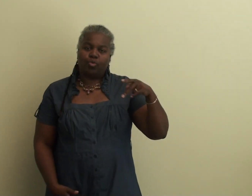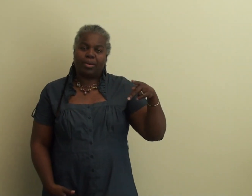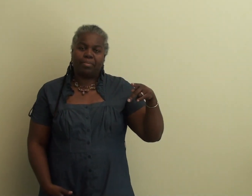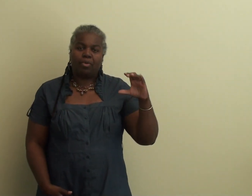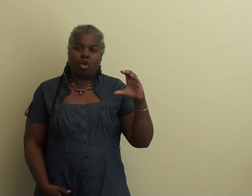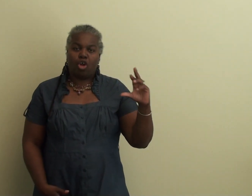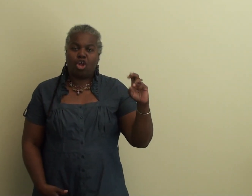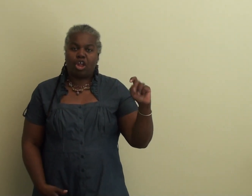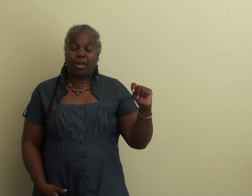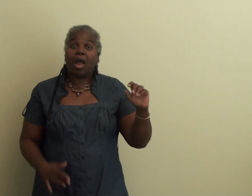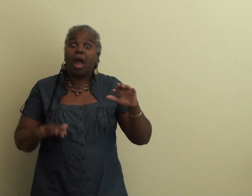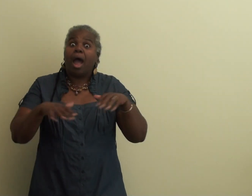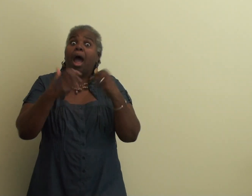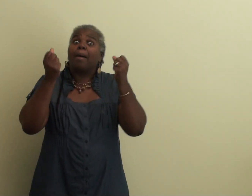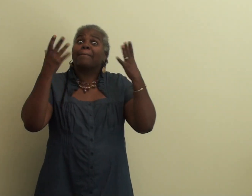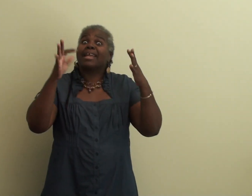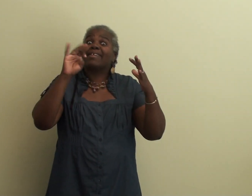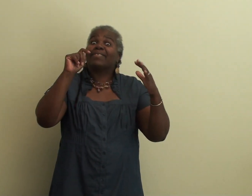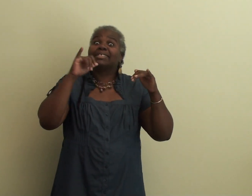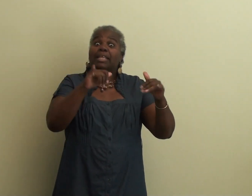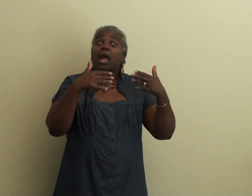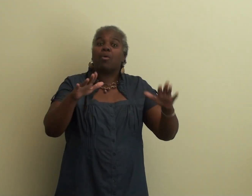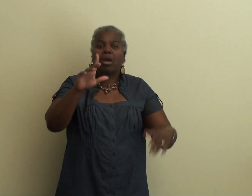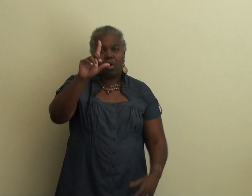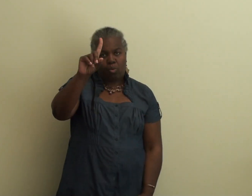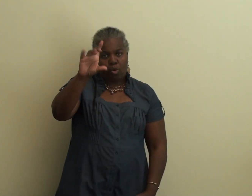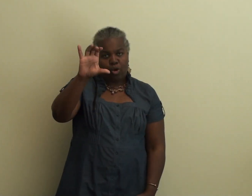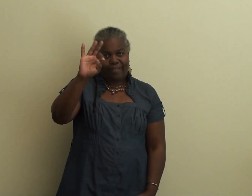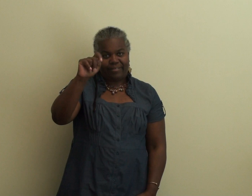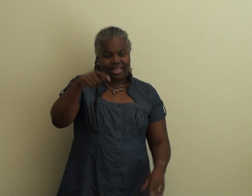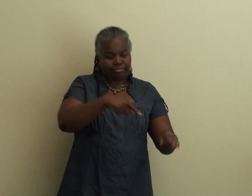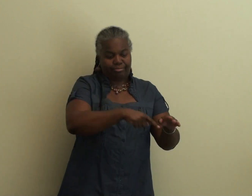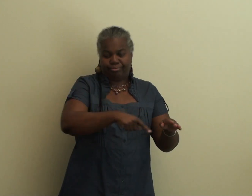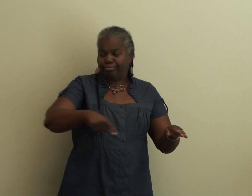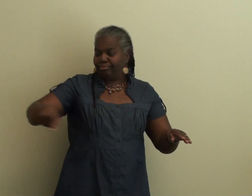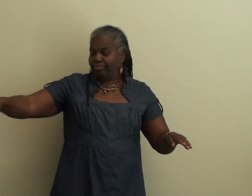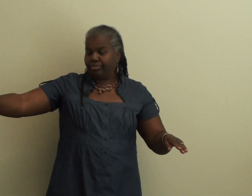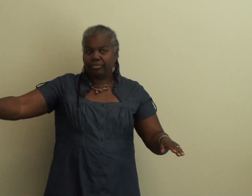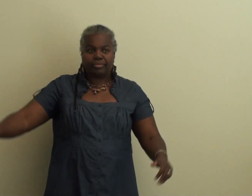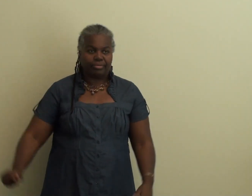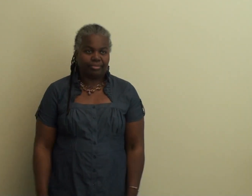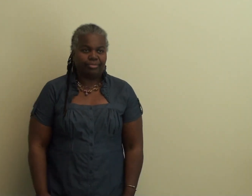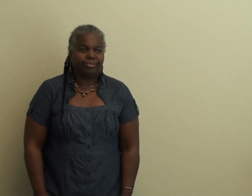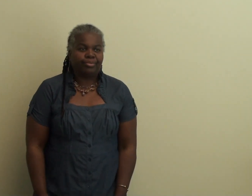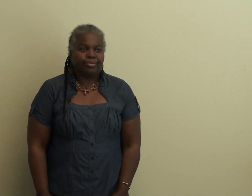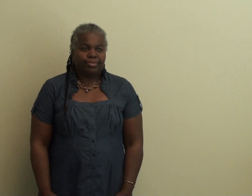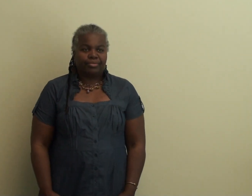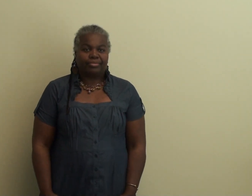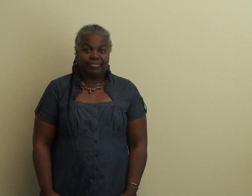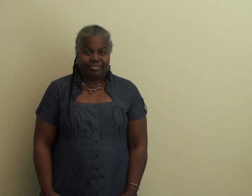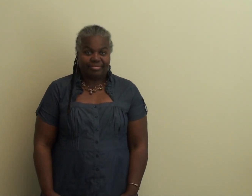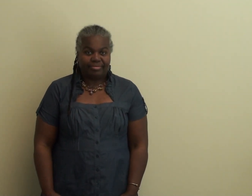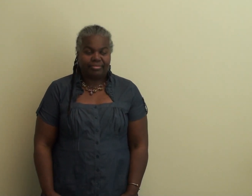again, as I mentioned, that's where rip currents can occur.